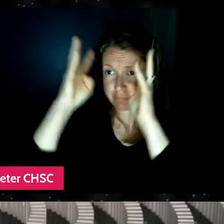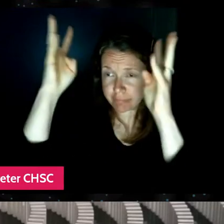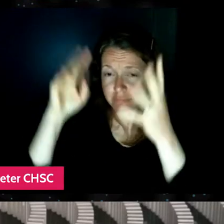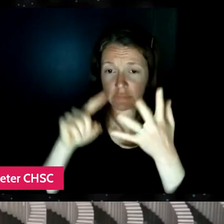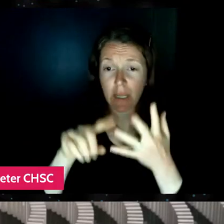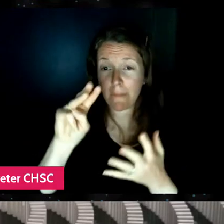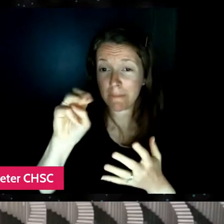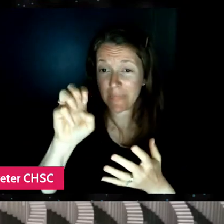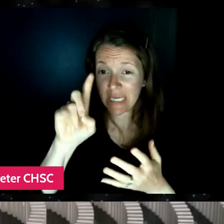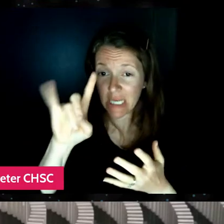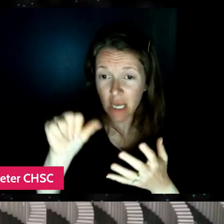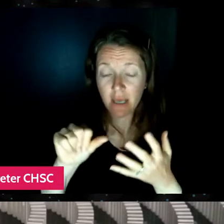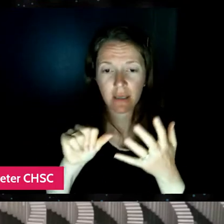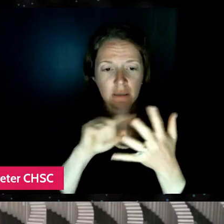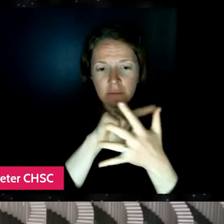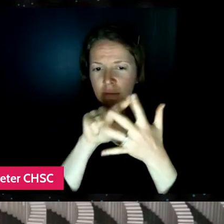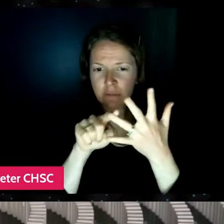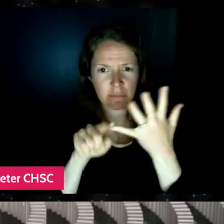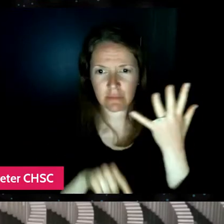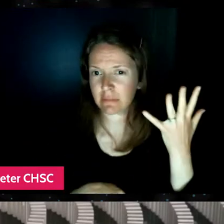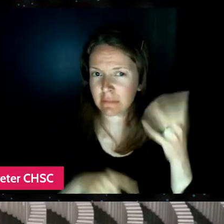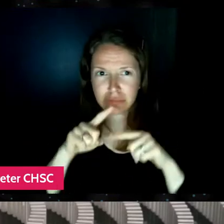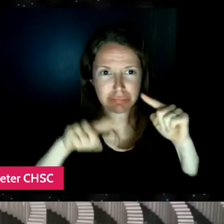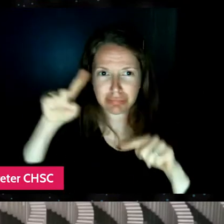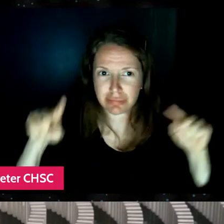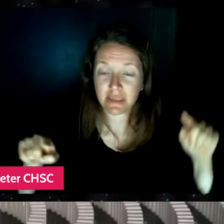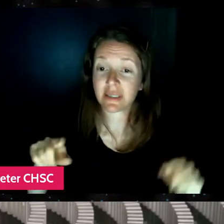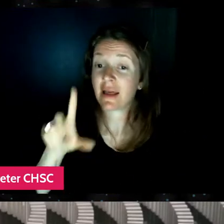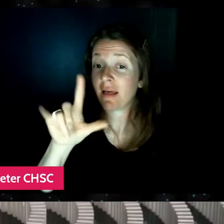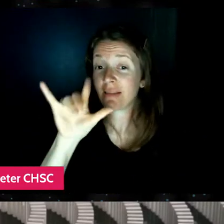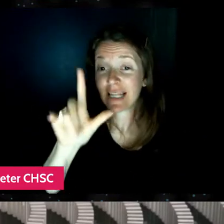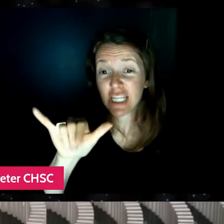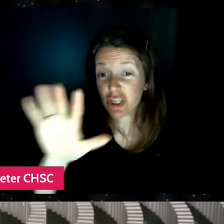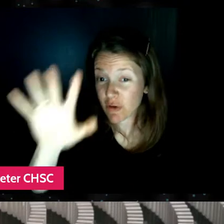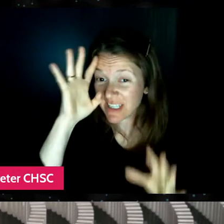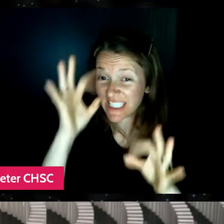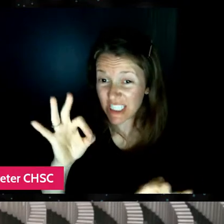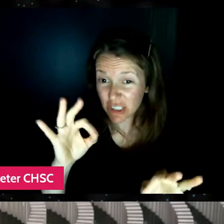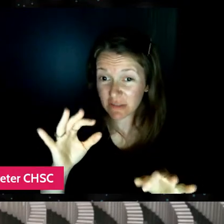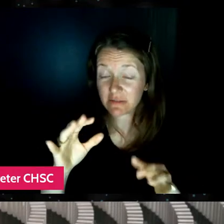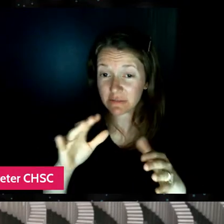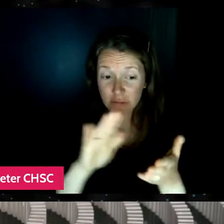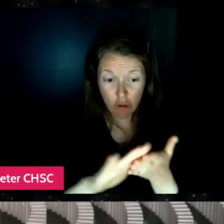Lily, I feel like even in the documentary, your decision to leave college, that was pretty huge.